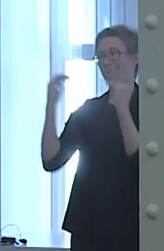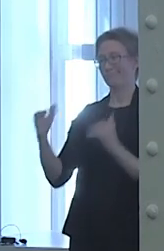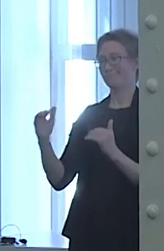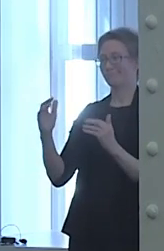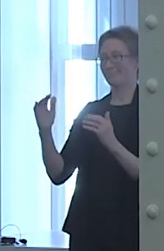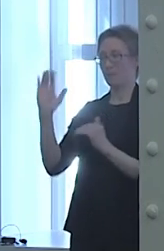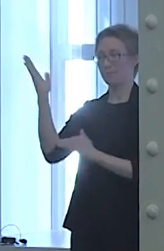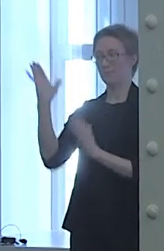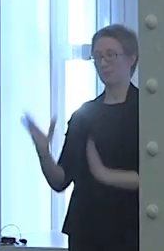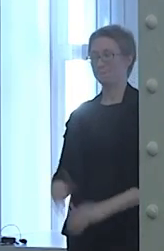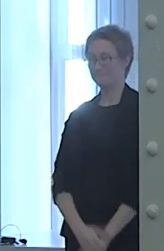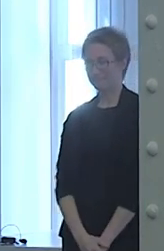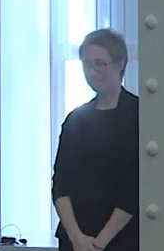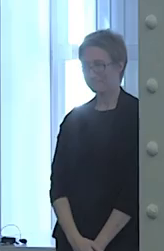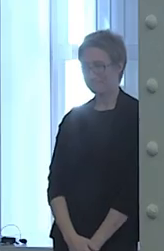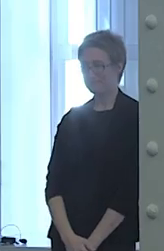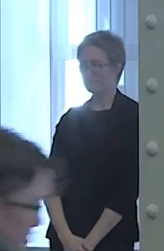(clapping)